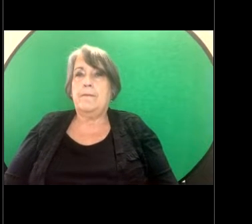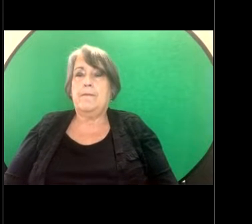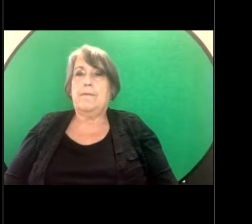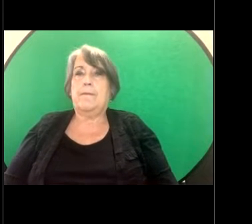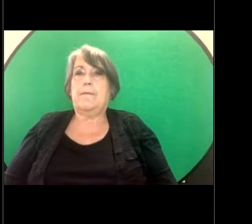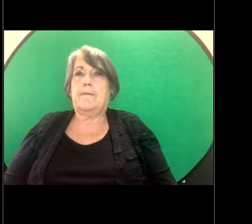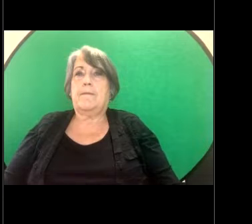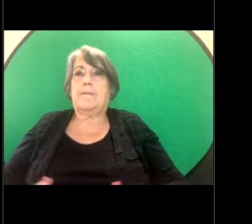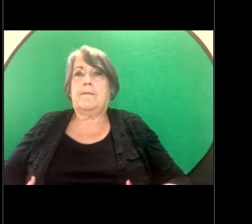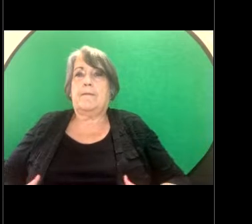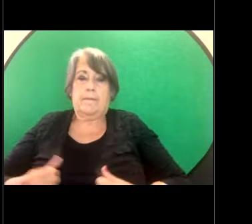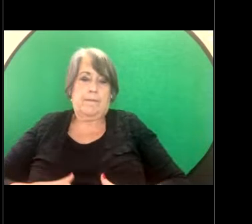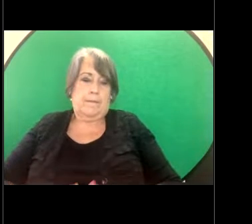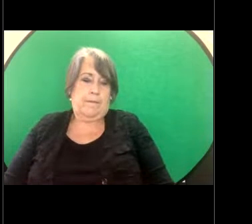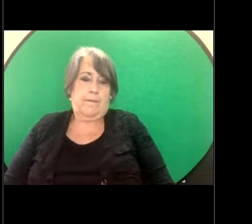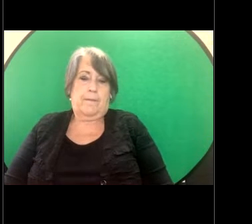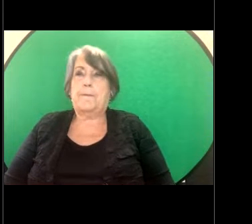and we'll see when the answers come in.